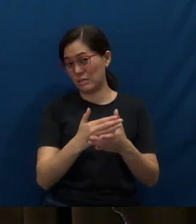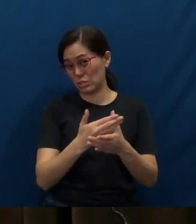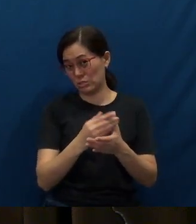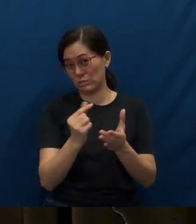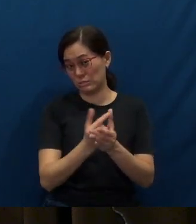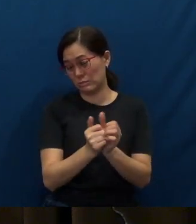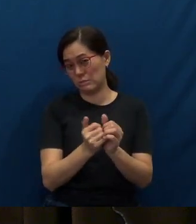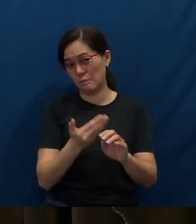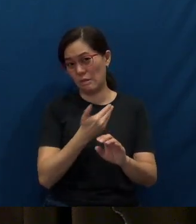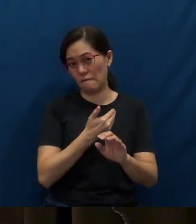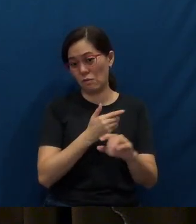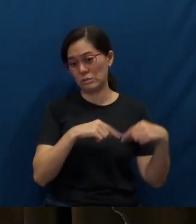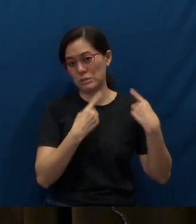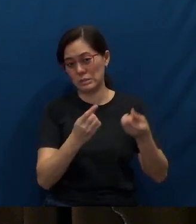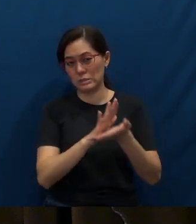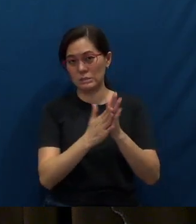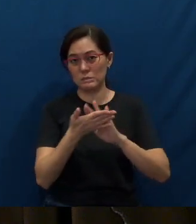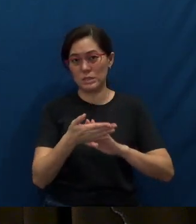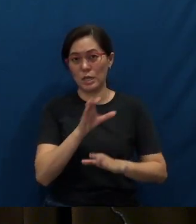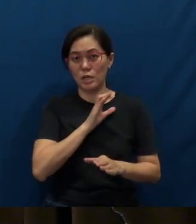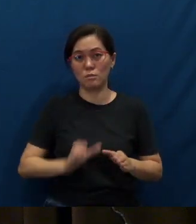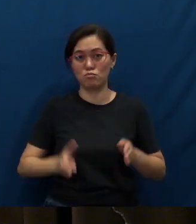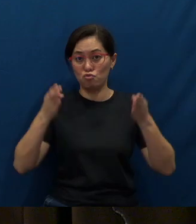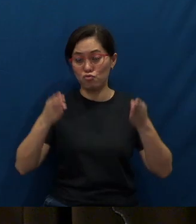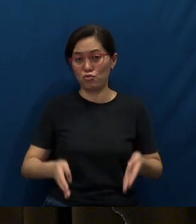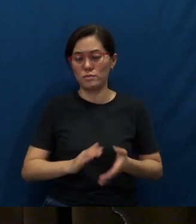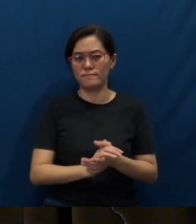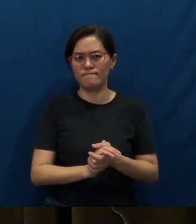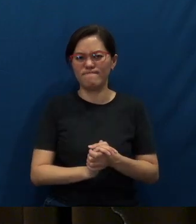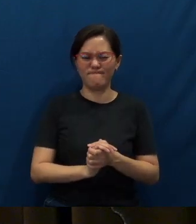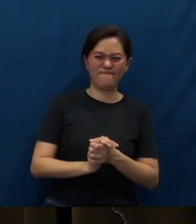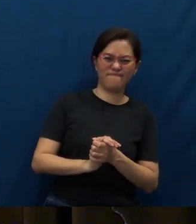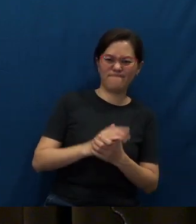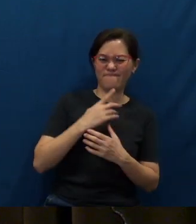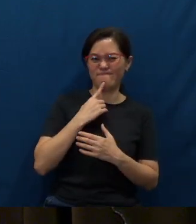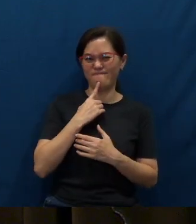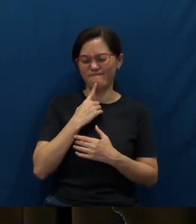ever since becoming a Christian. Sobering statistics.